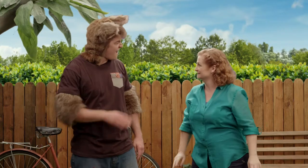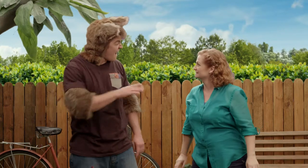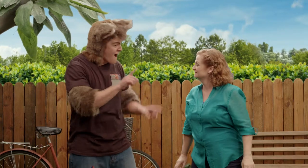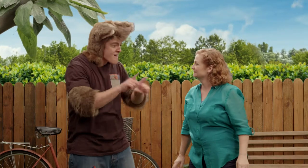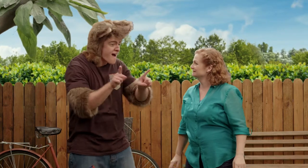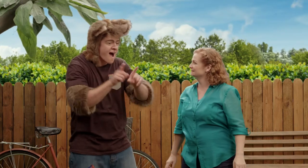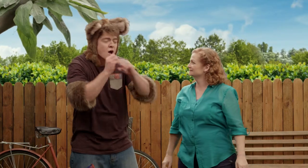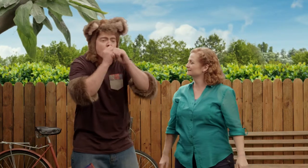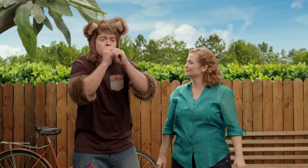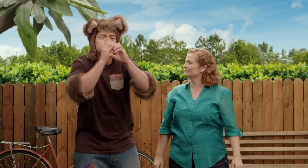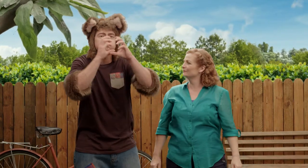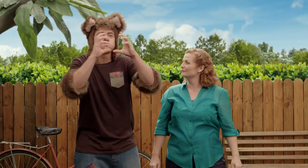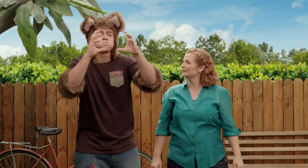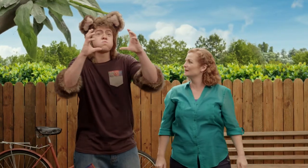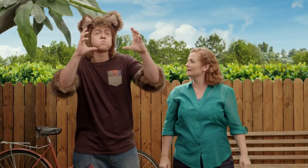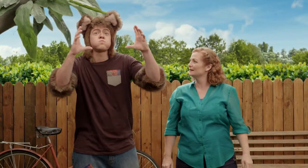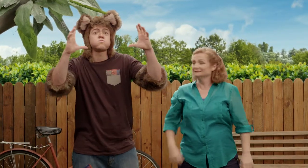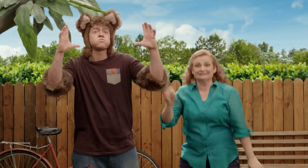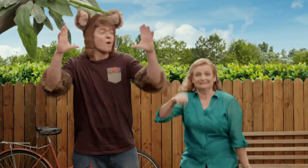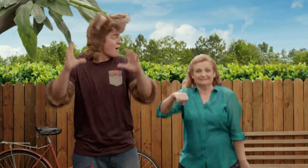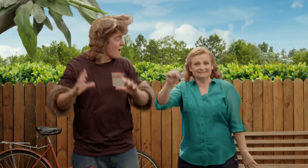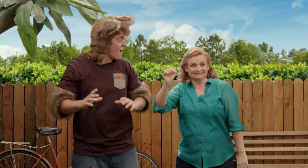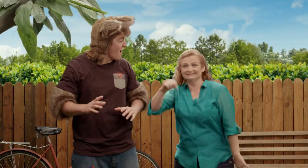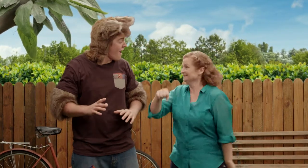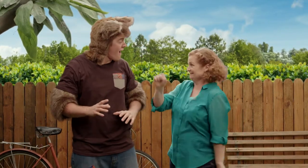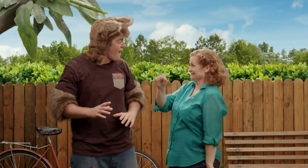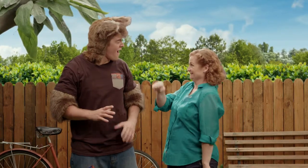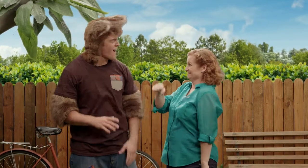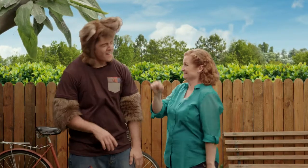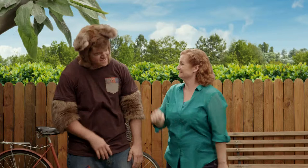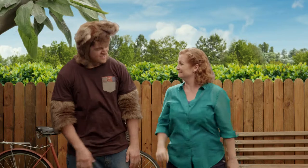Oh, hey! Do you mean like balloons? Yes, that's right. Like balloons.